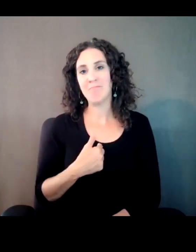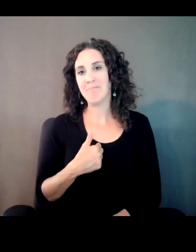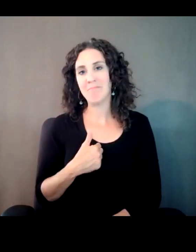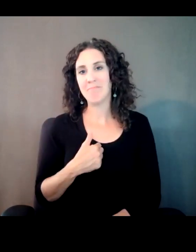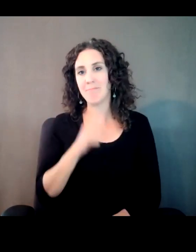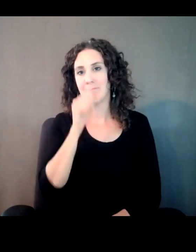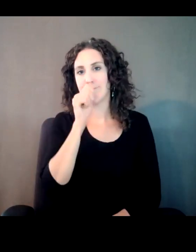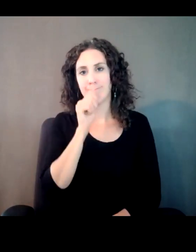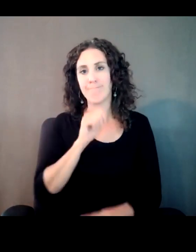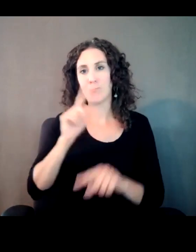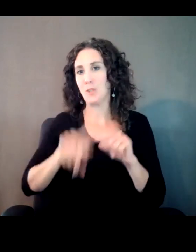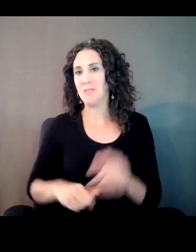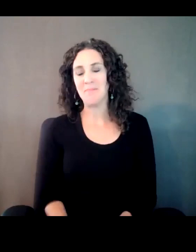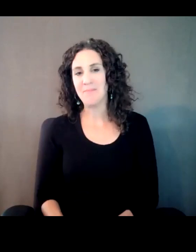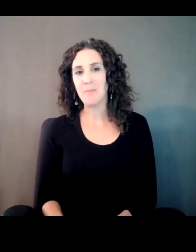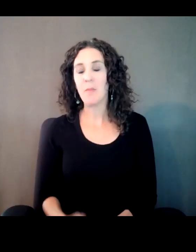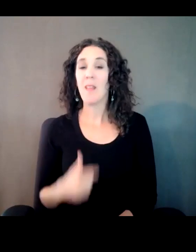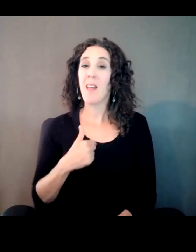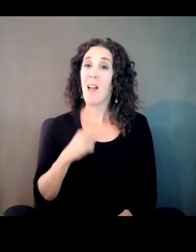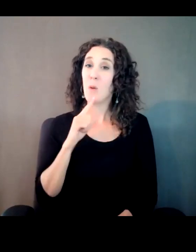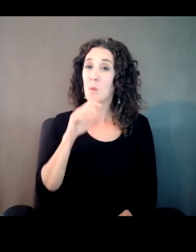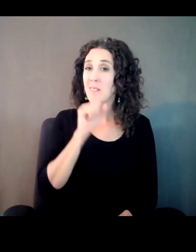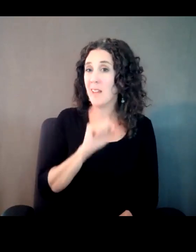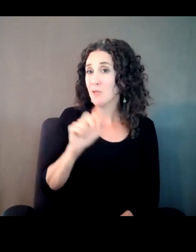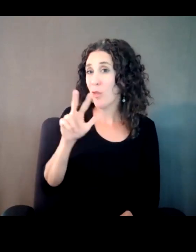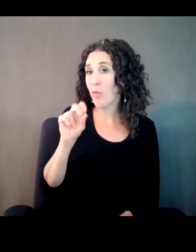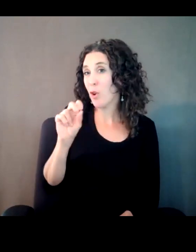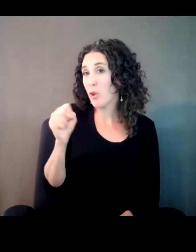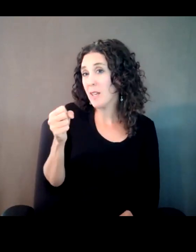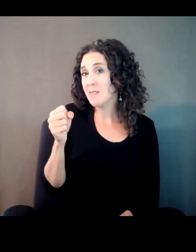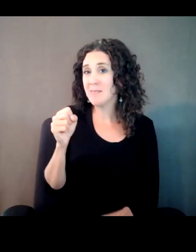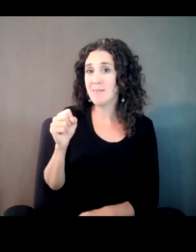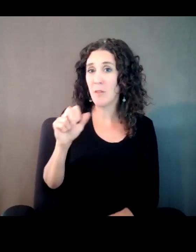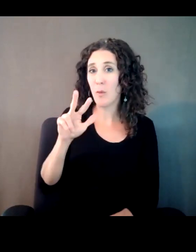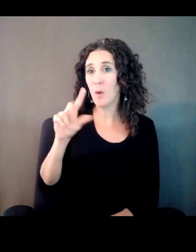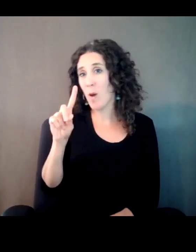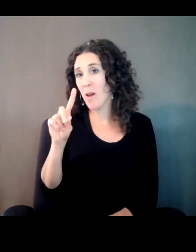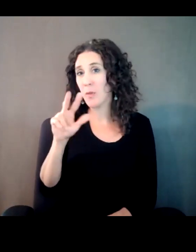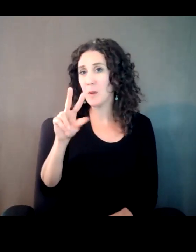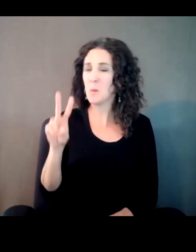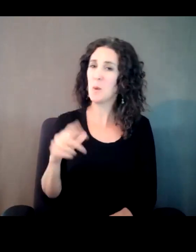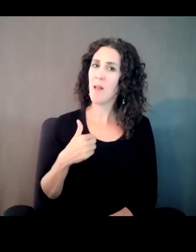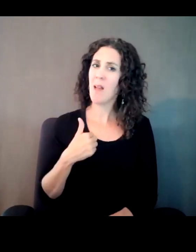I was in my early 30s at that point. And I was missing home.